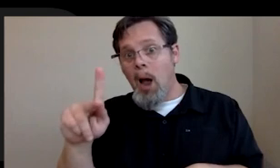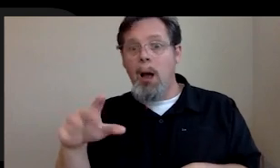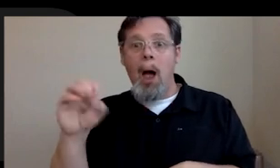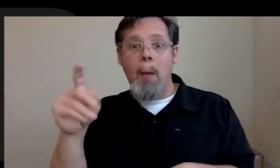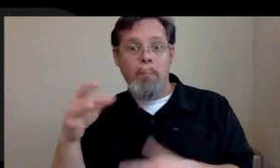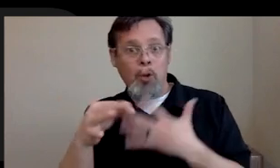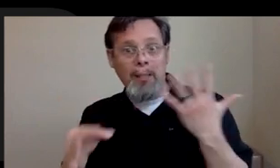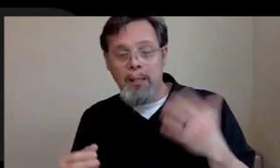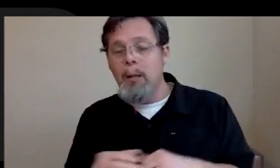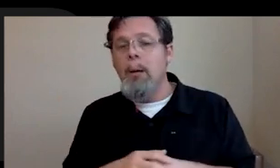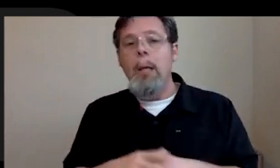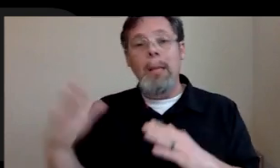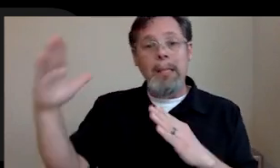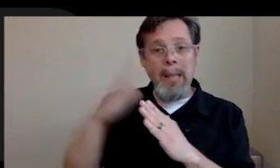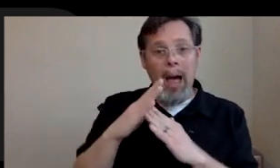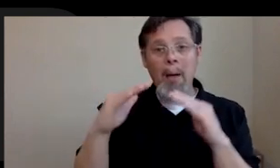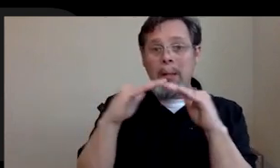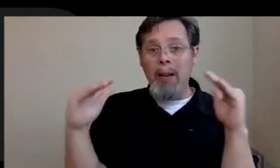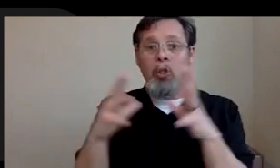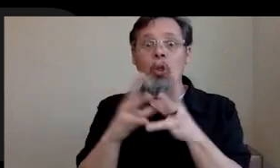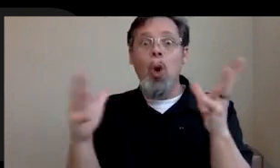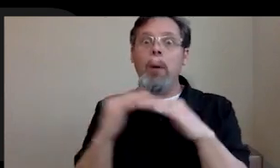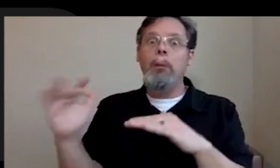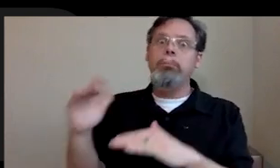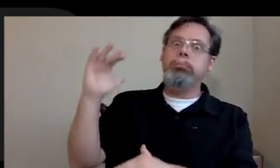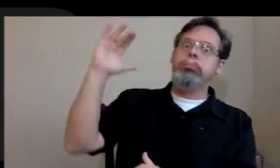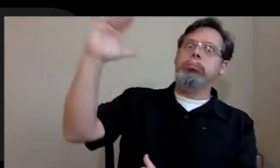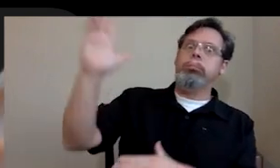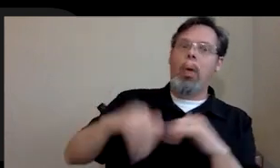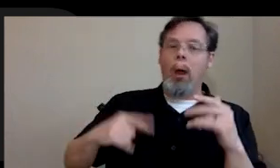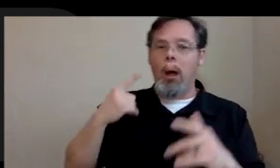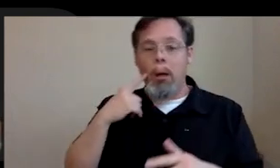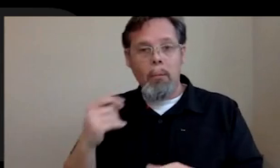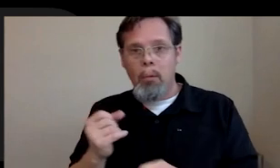top level is so much higher than I ever thought it would be, I would say in the last 15 years than